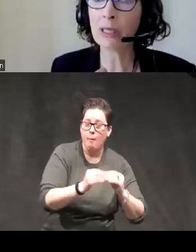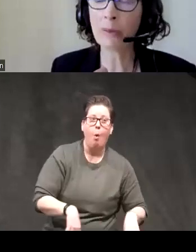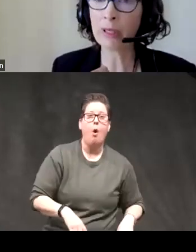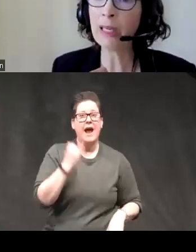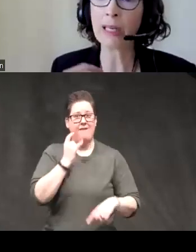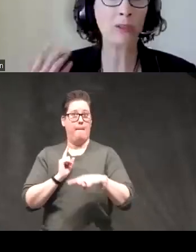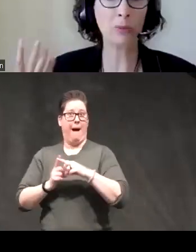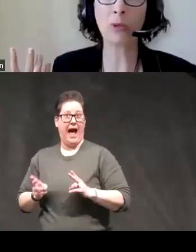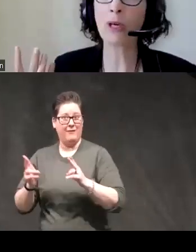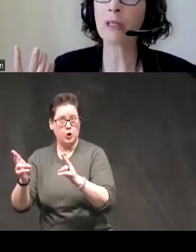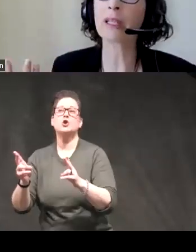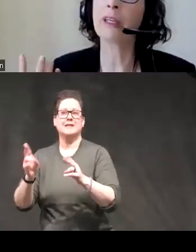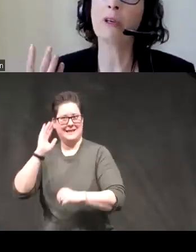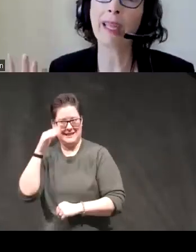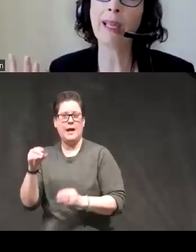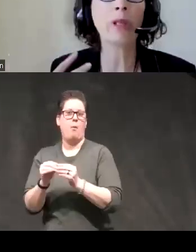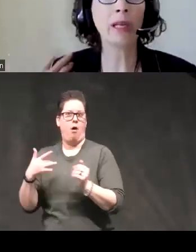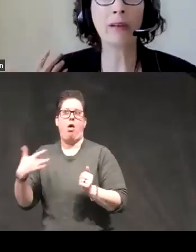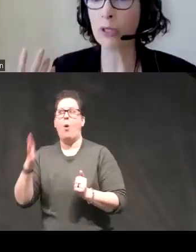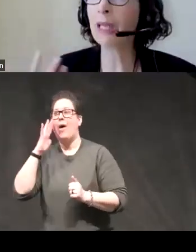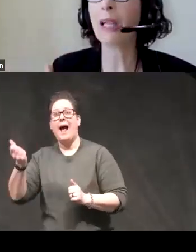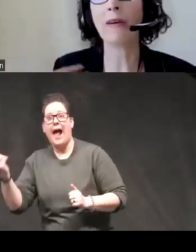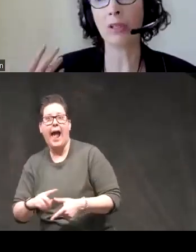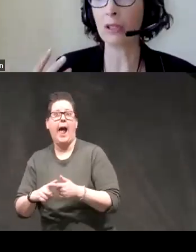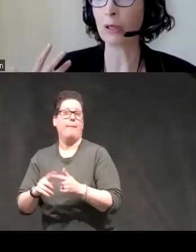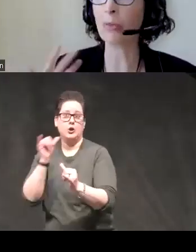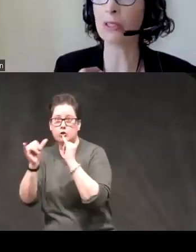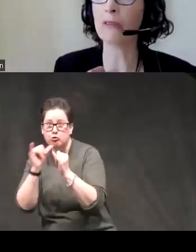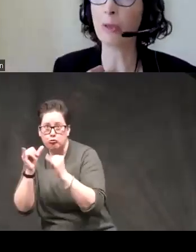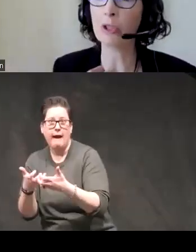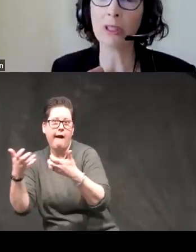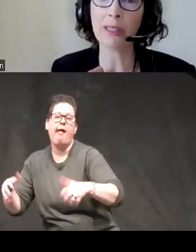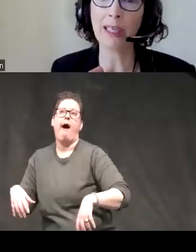urgency predicts more likelihood of gambling of drinking heavily during positive emotion States